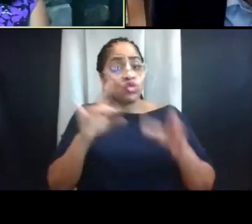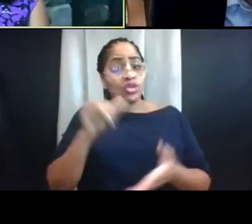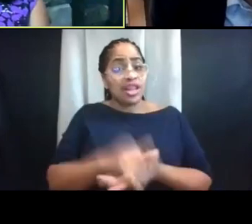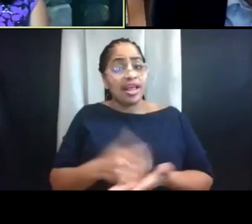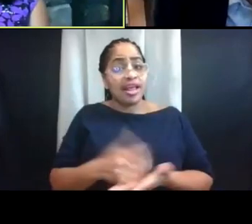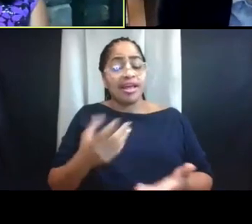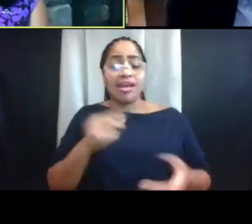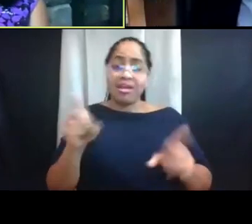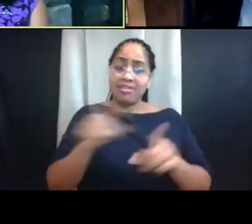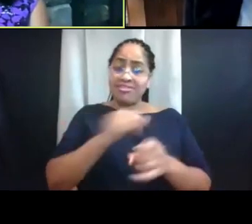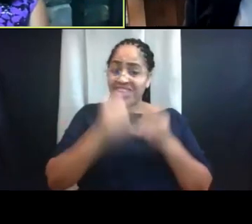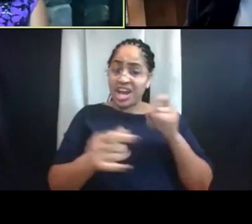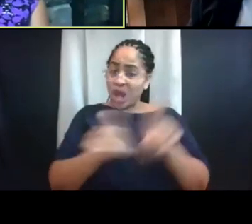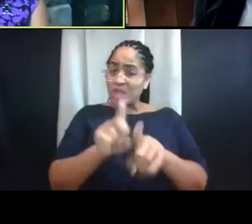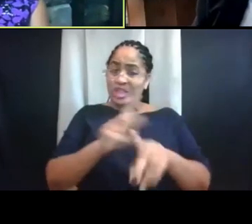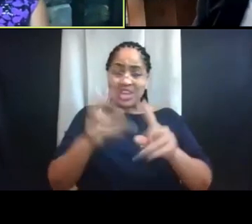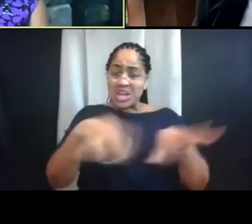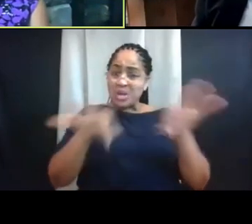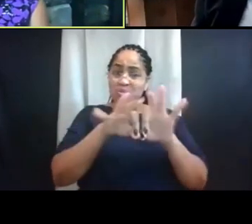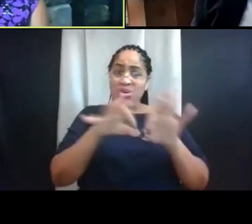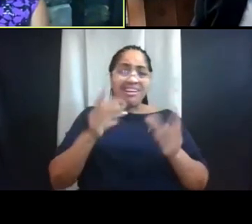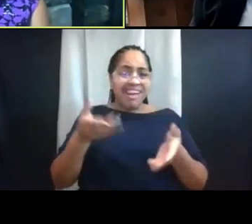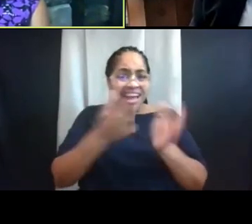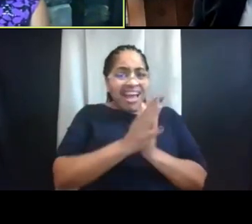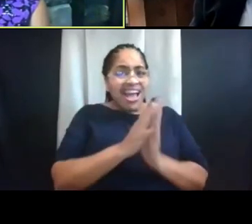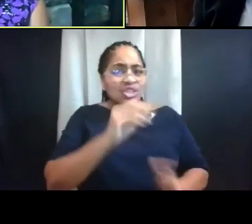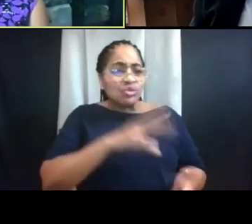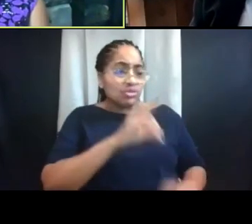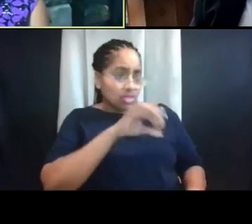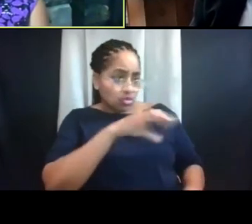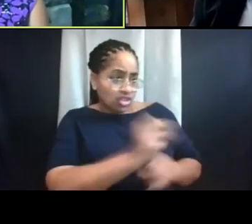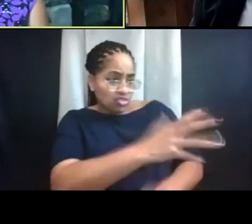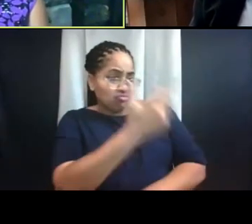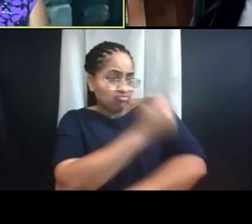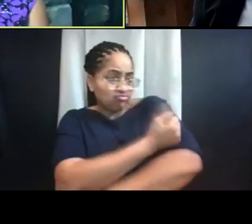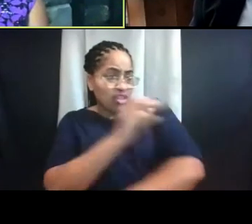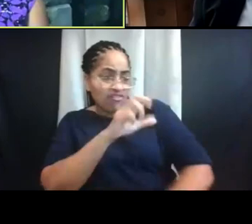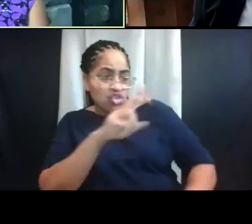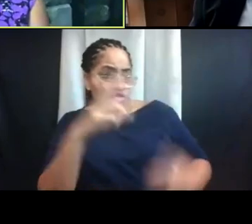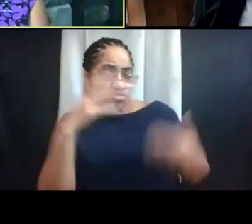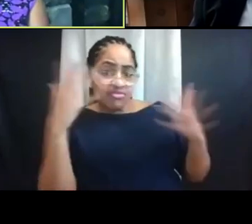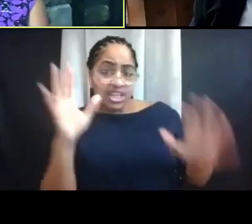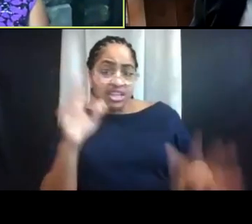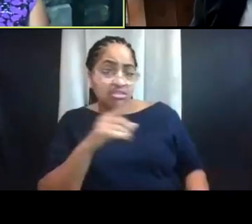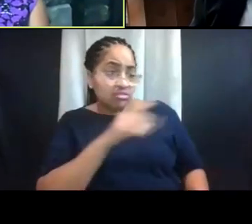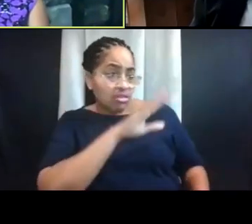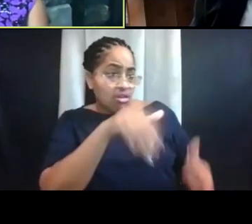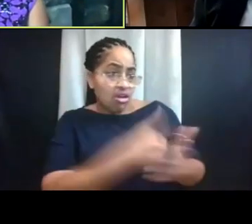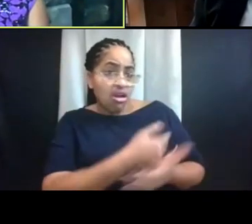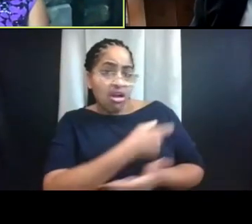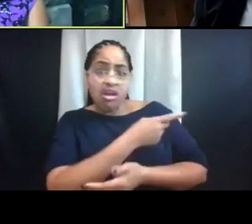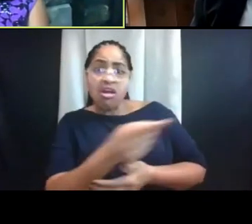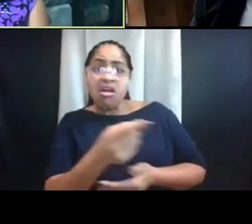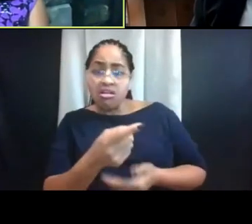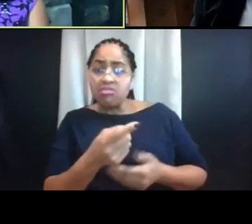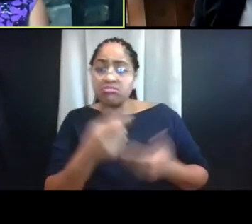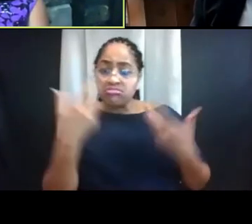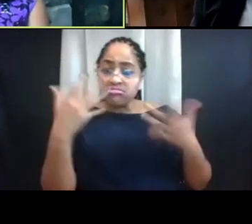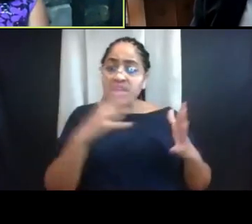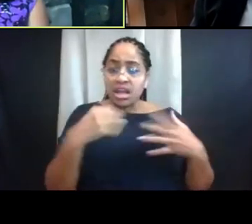is ask your students whether they got their flu shot. All of them had this included in their health fee, so there's no out-of-pocket costs.